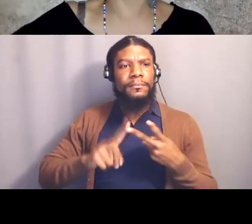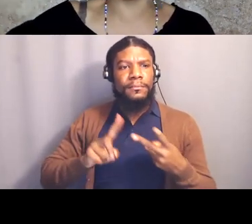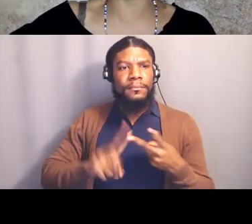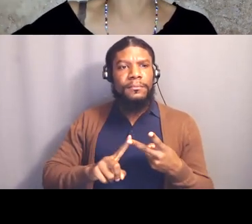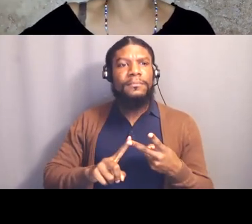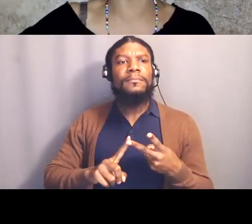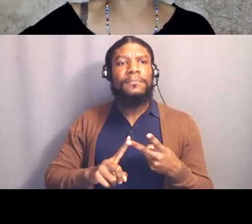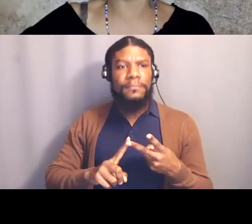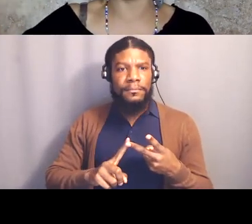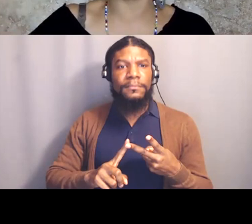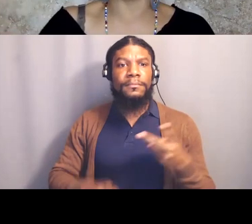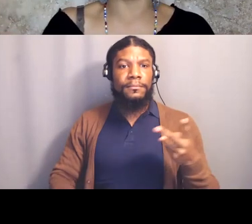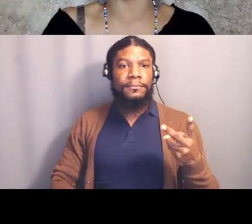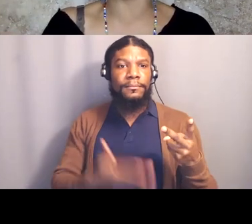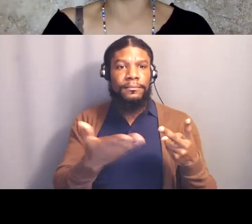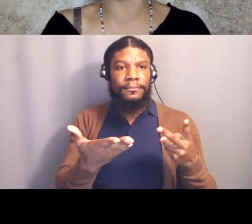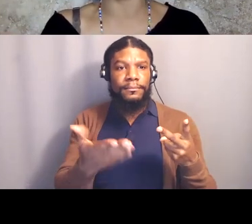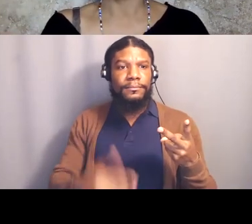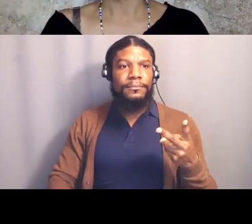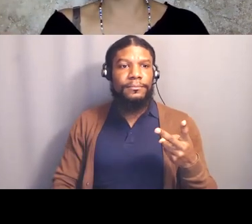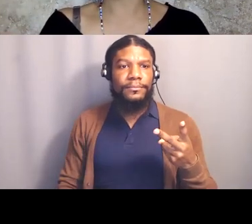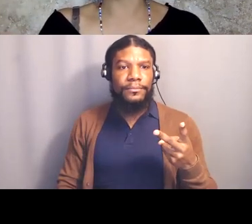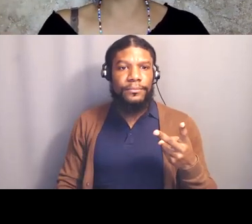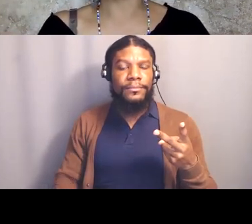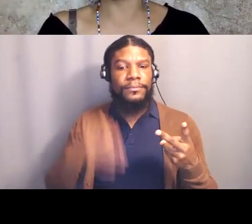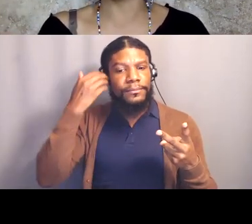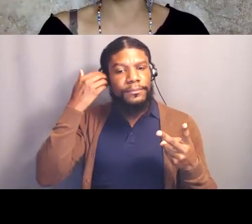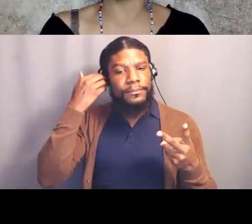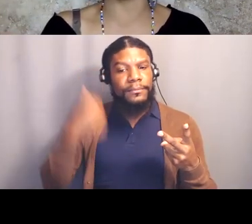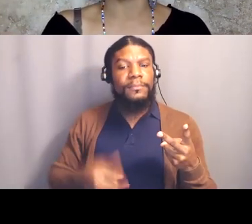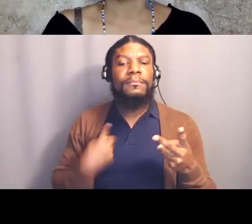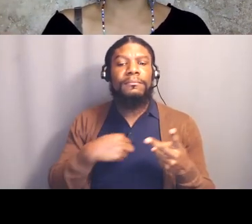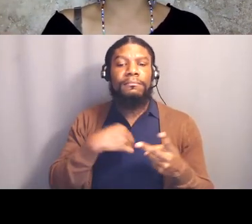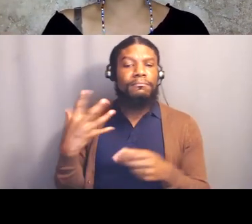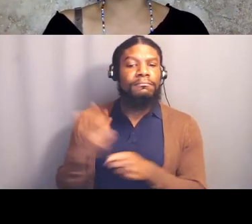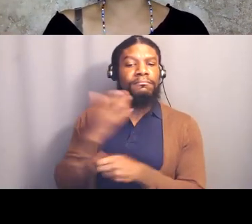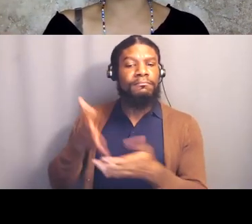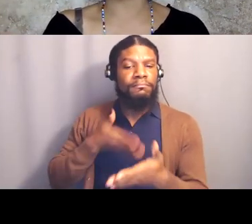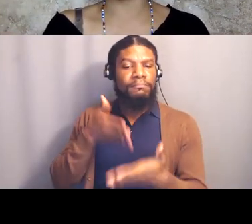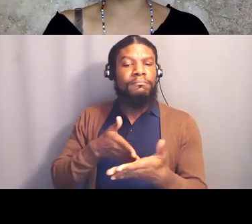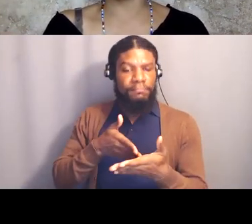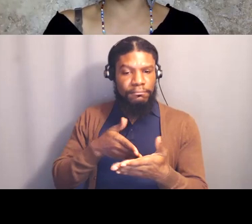against LAPD for the use of less lethal munitions, so you know that over the course of the last year,